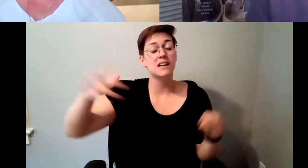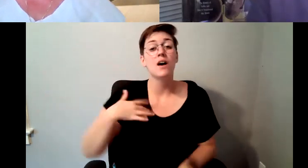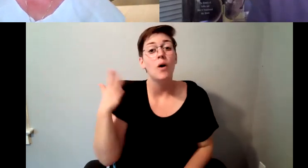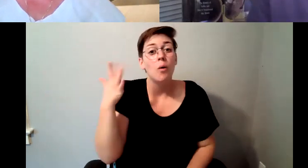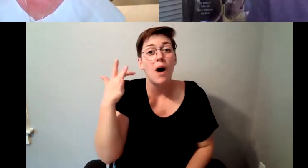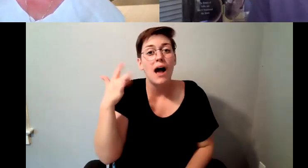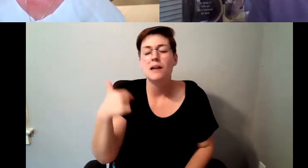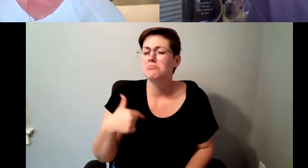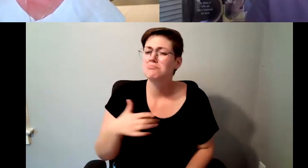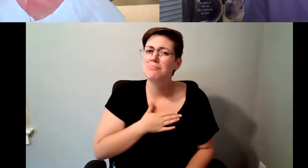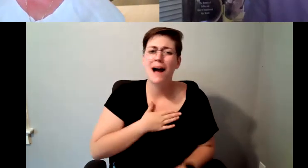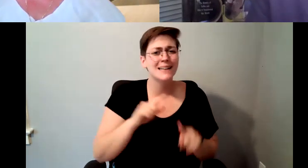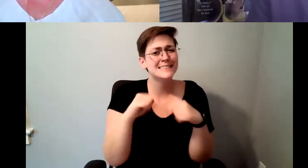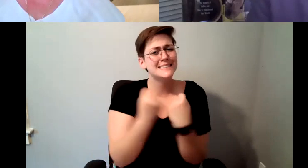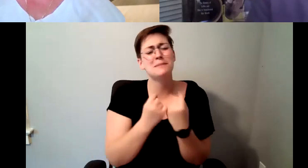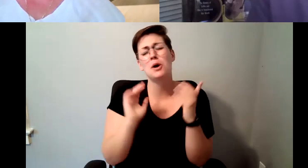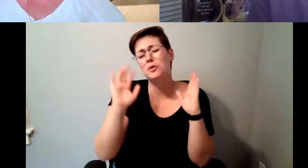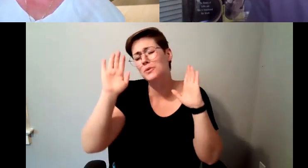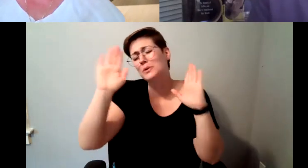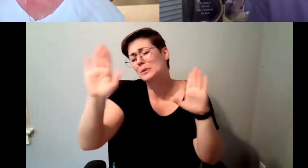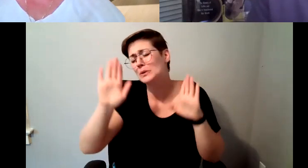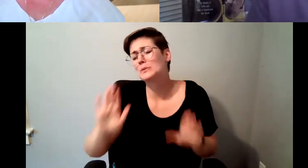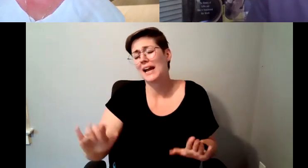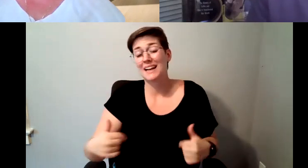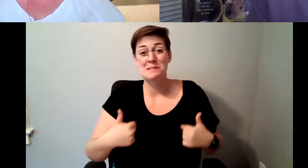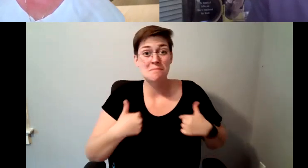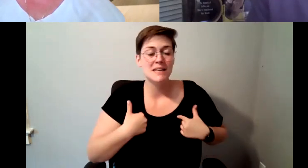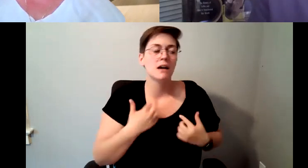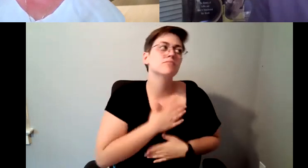so much my team loved coffee so much that we had great success.